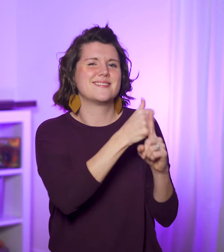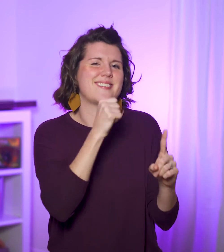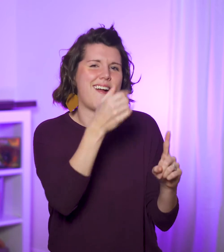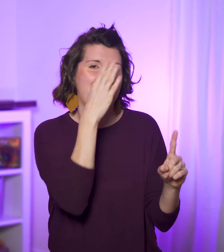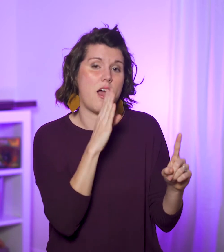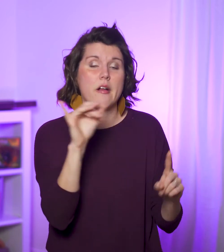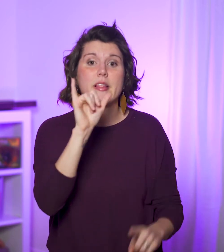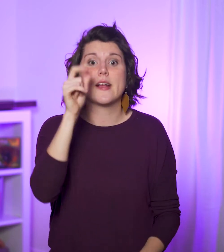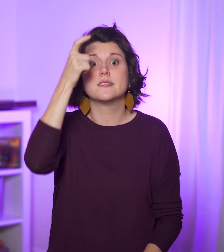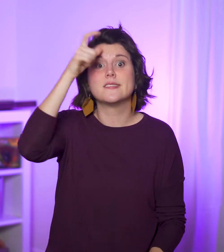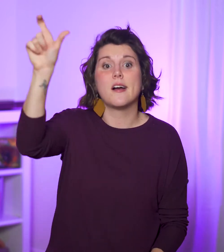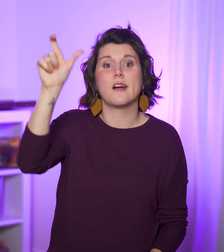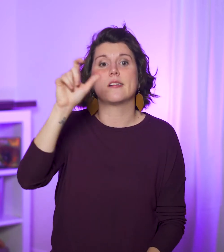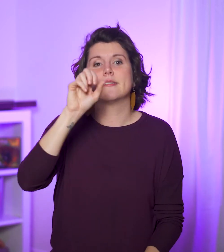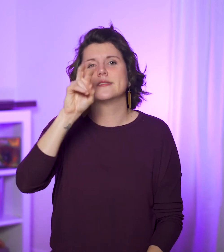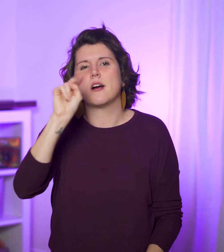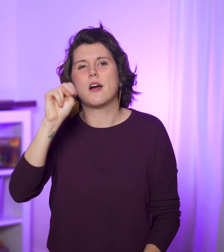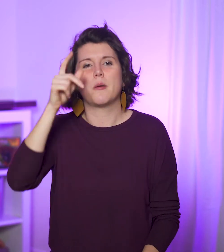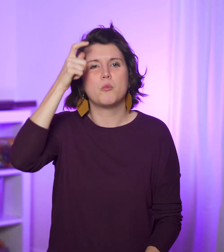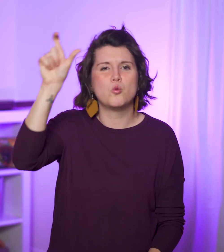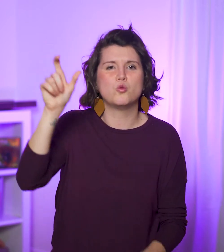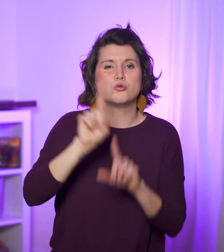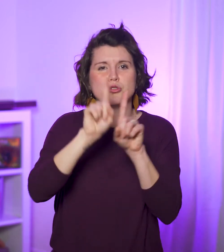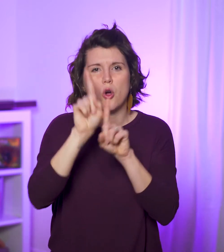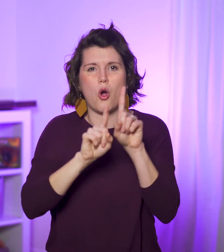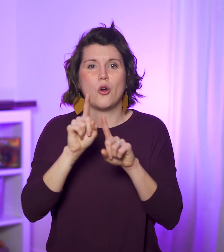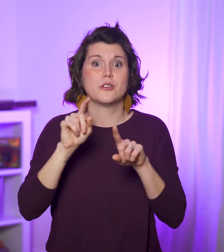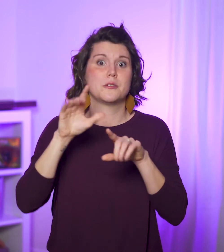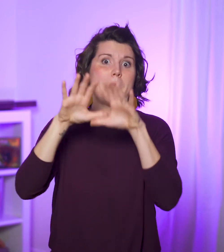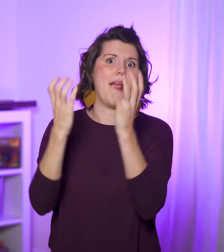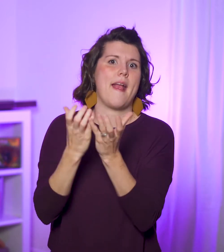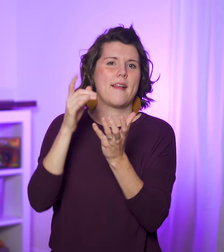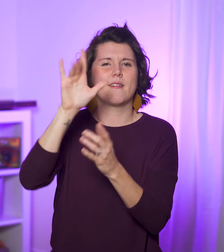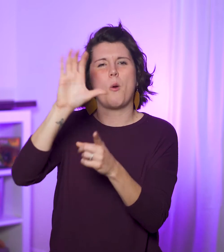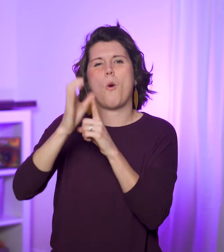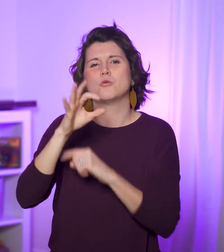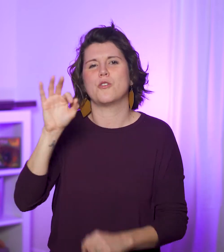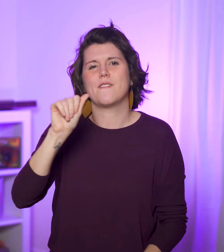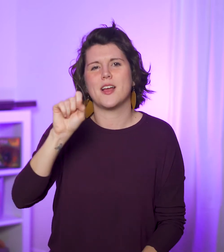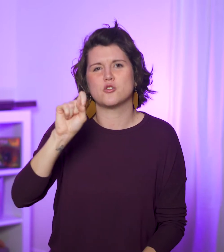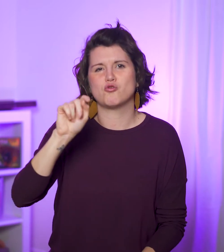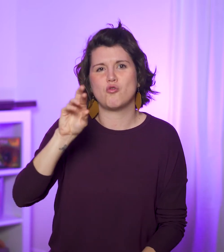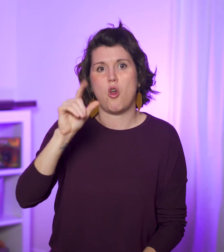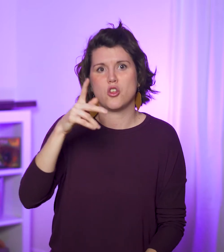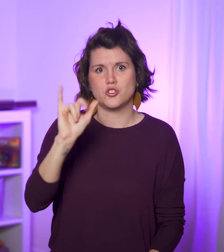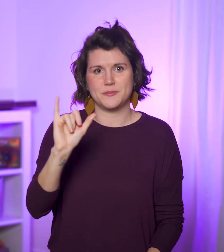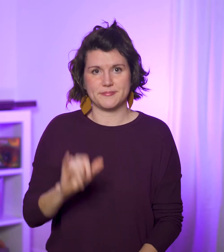aren’t God, like the sun, moon, stars, and planets in their culture of astrology.